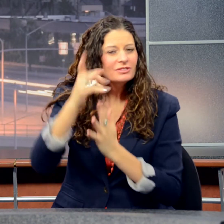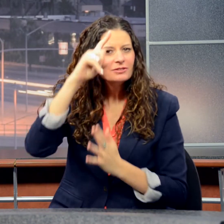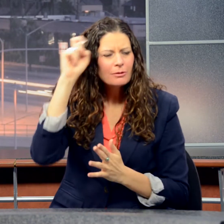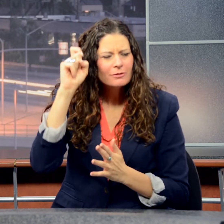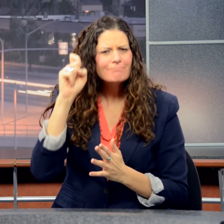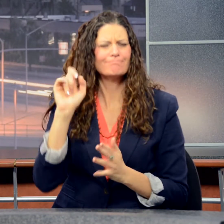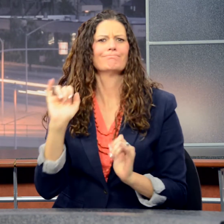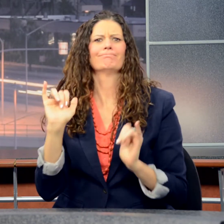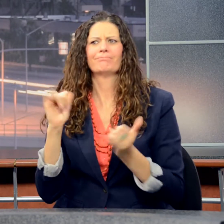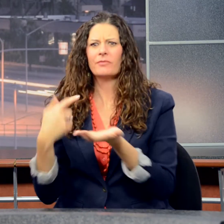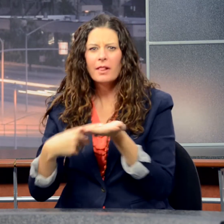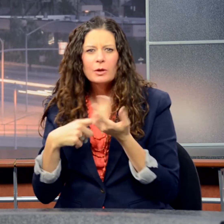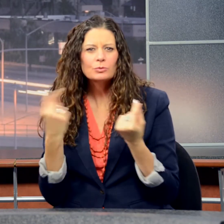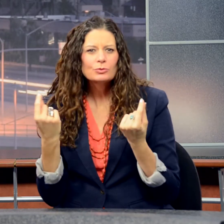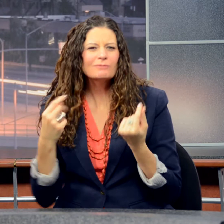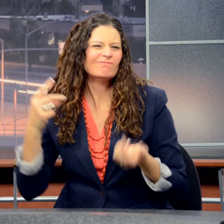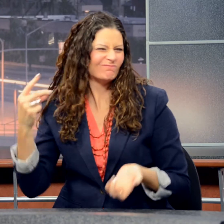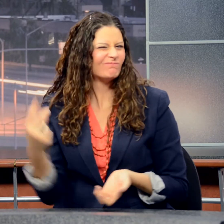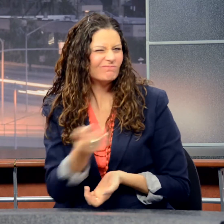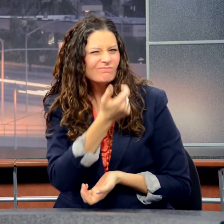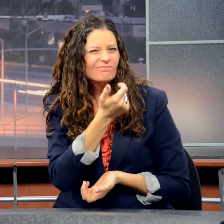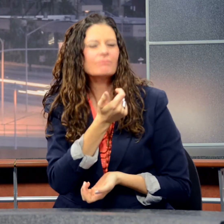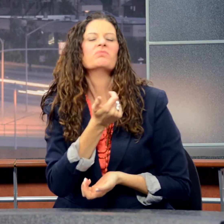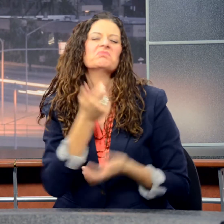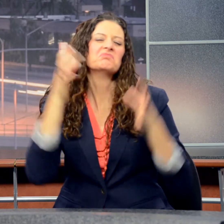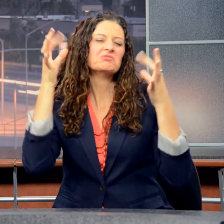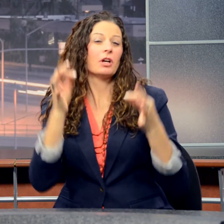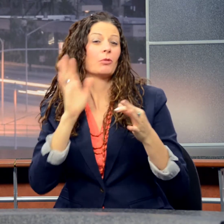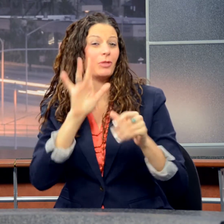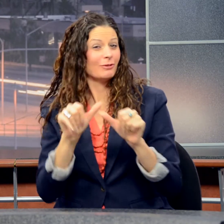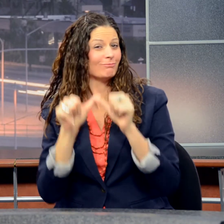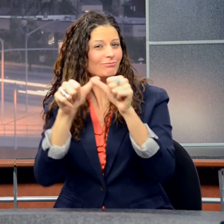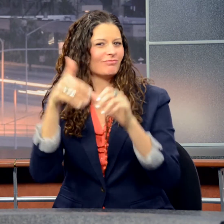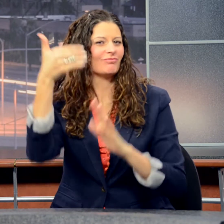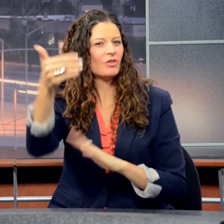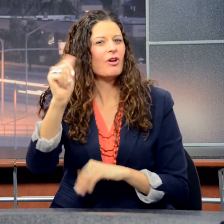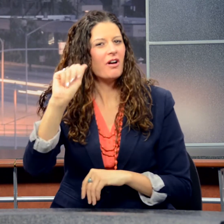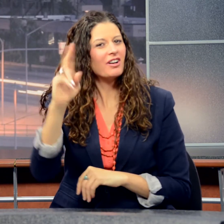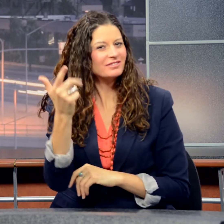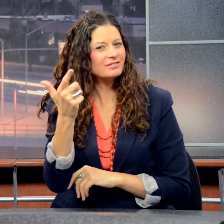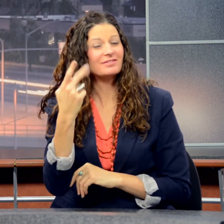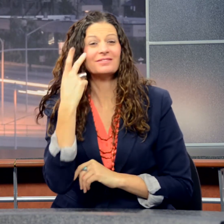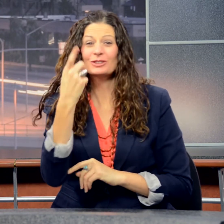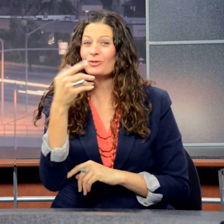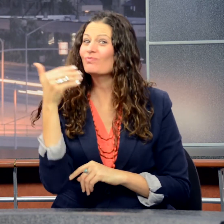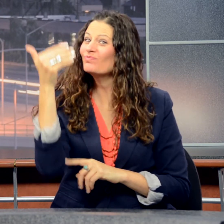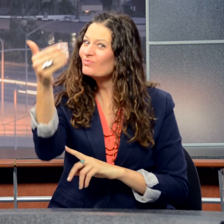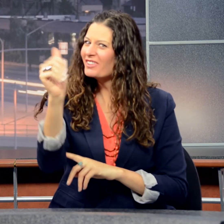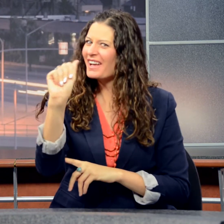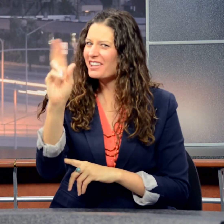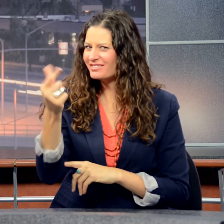be closed to us. We were unable to figure out other ways to film and decided to wait until August to start season 2. See you then!